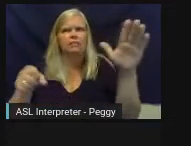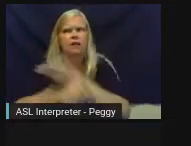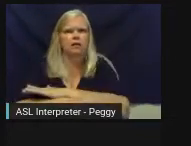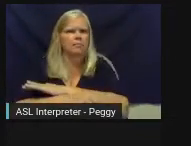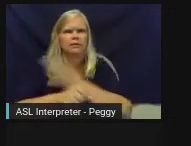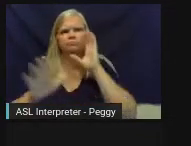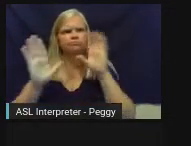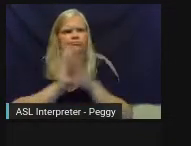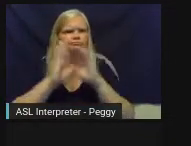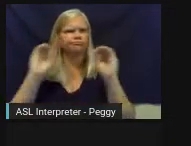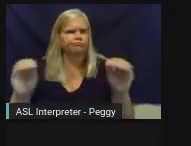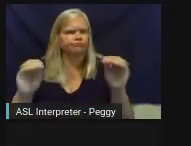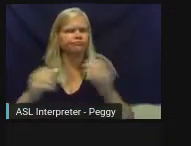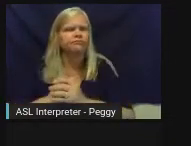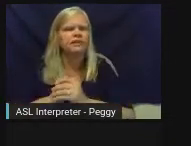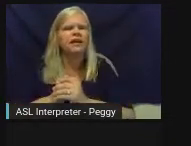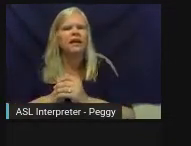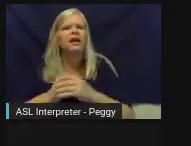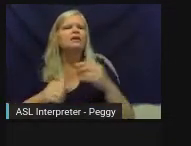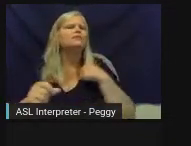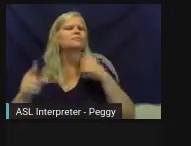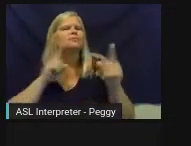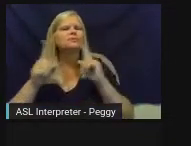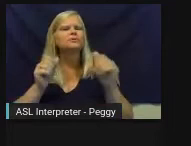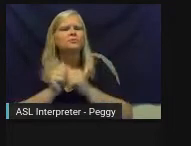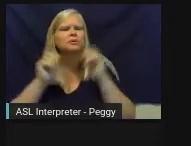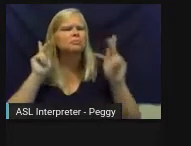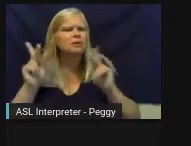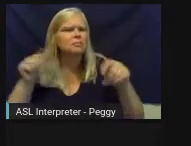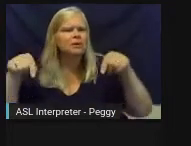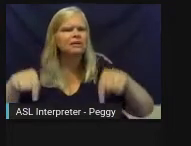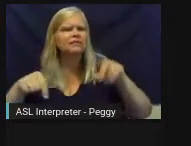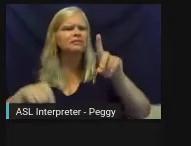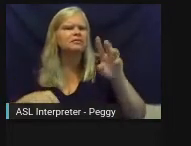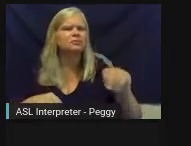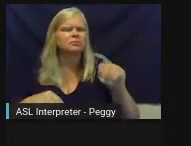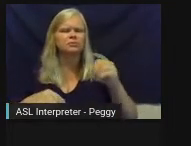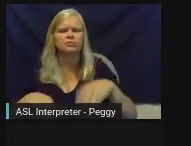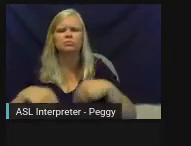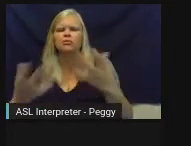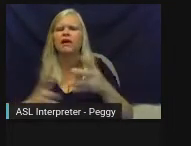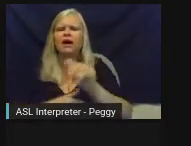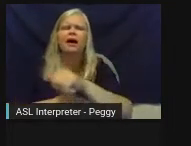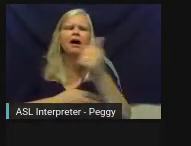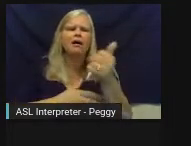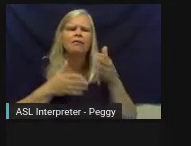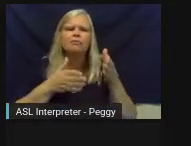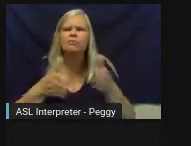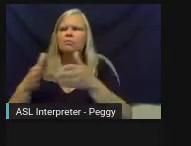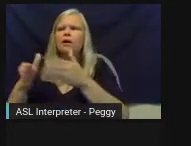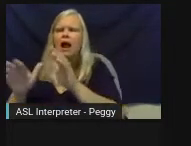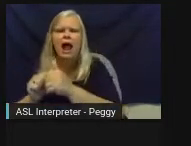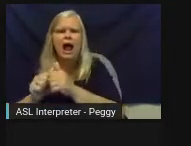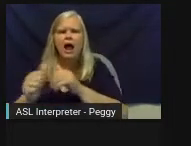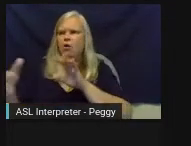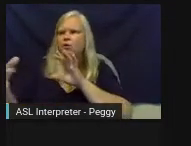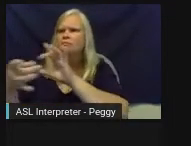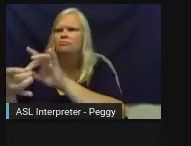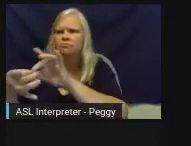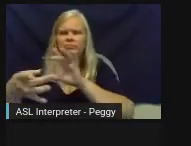It's not comprehensive and thoughtful. And we came together to tackle some of that in Des Moines to see if we could provide another way of connecting local government priorities in community